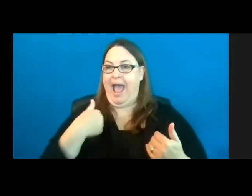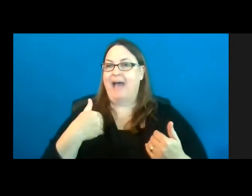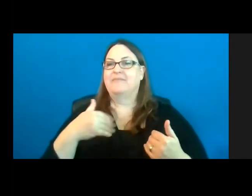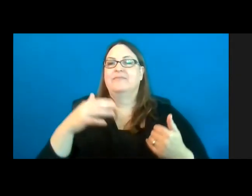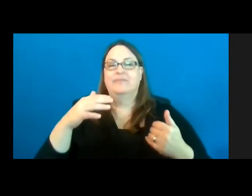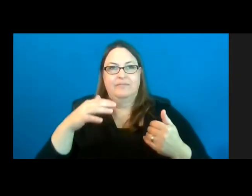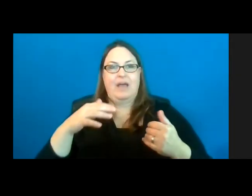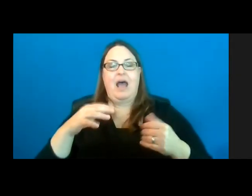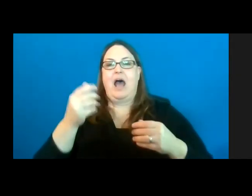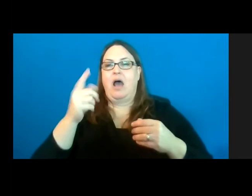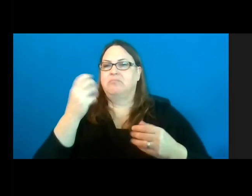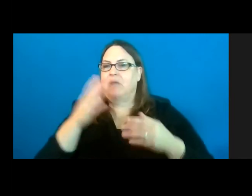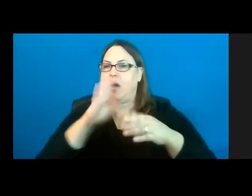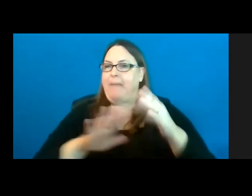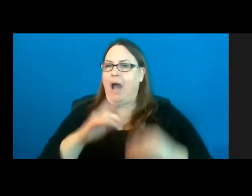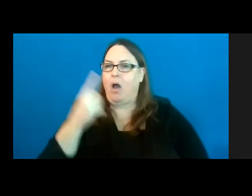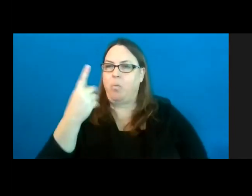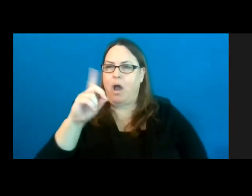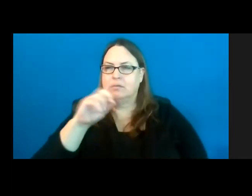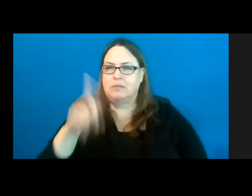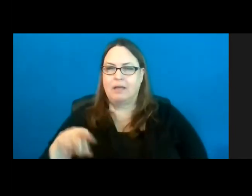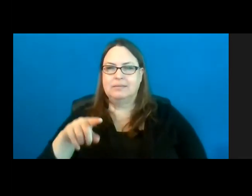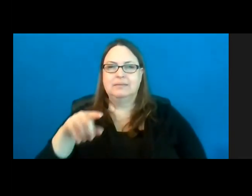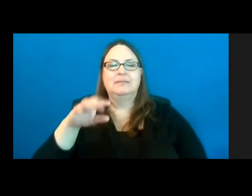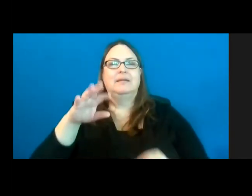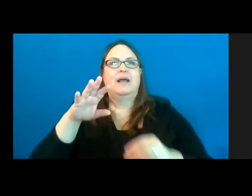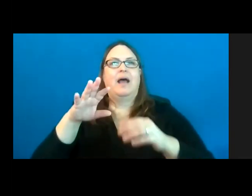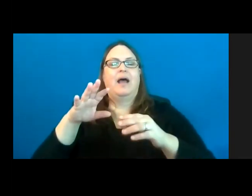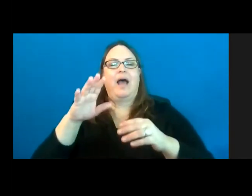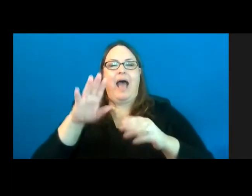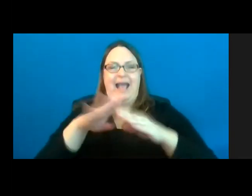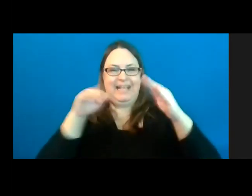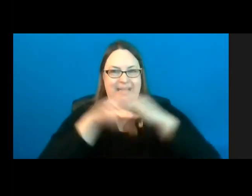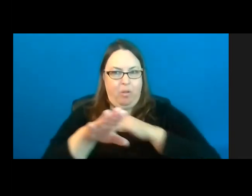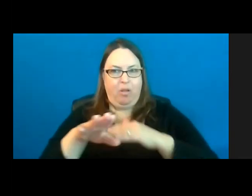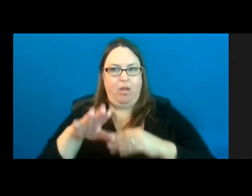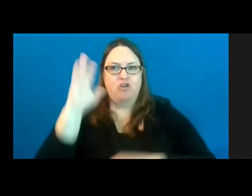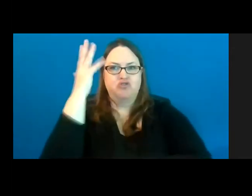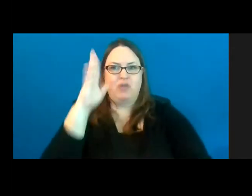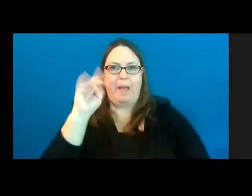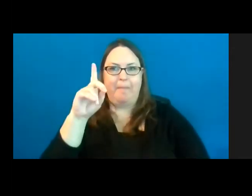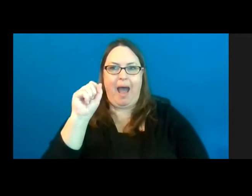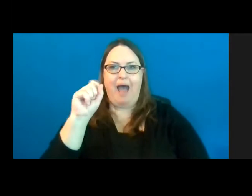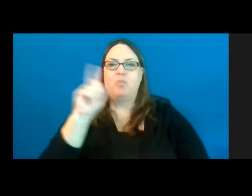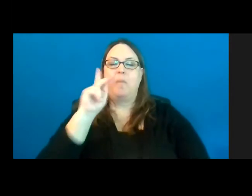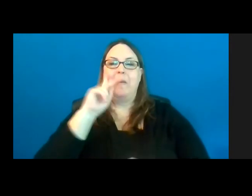blinds within the Sharonville State Game Area and it's caught on really well.